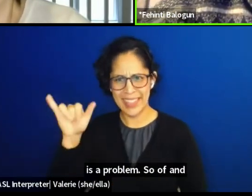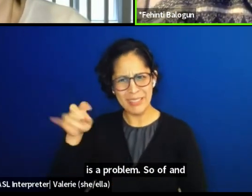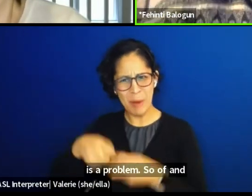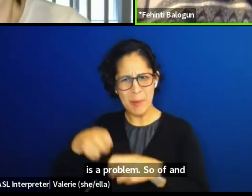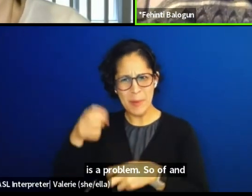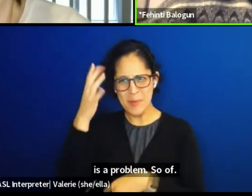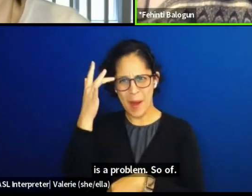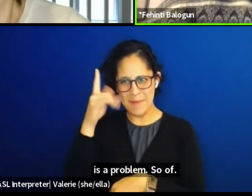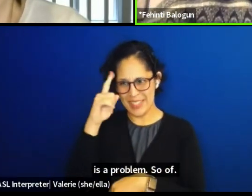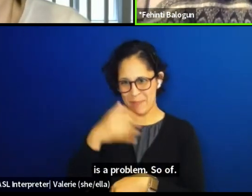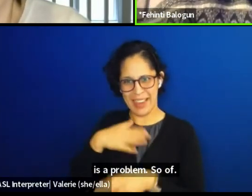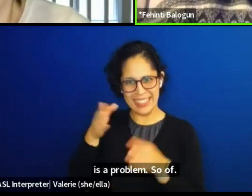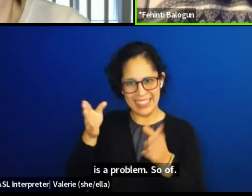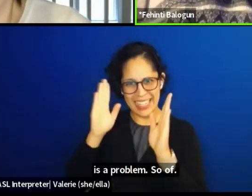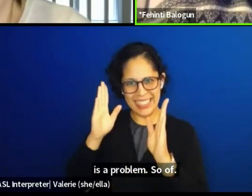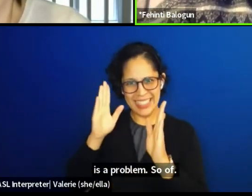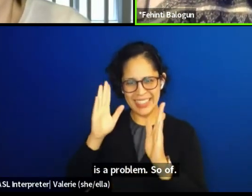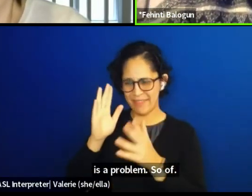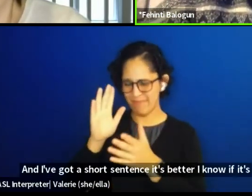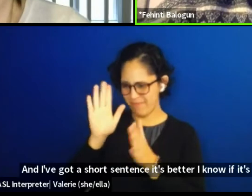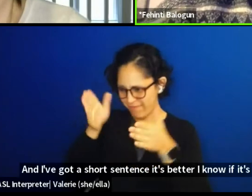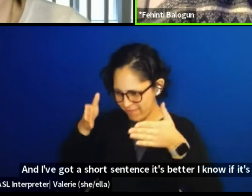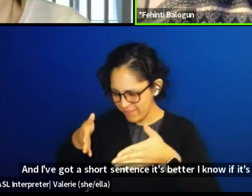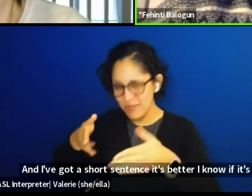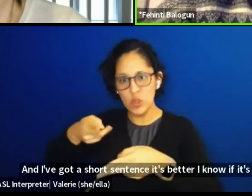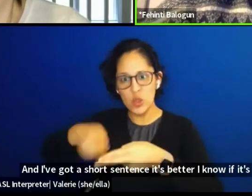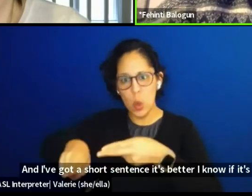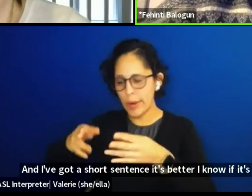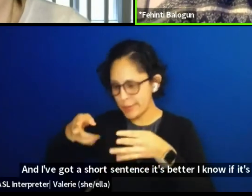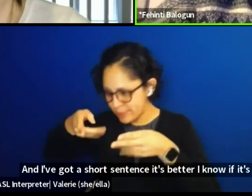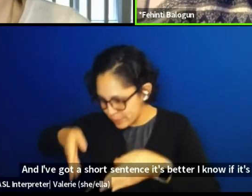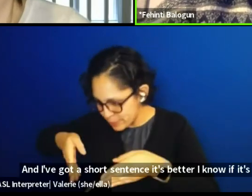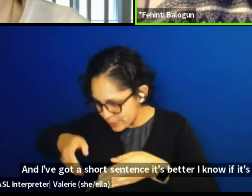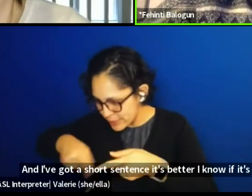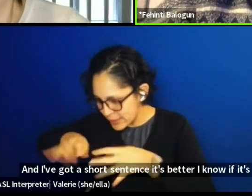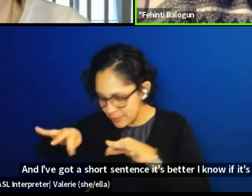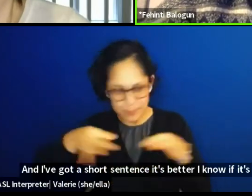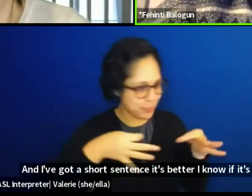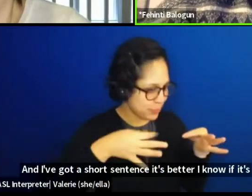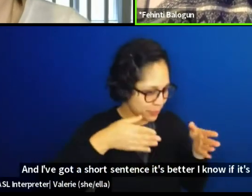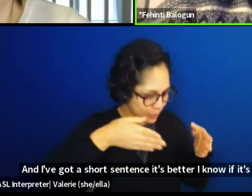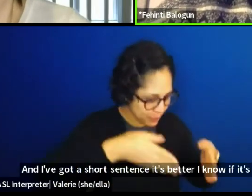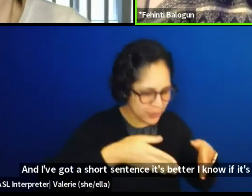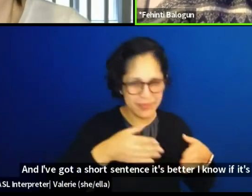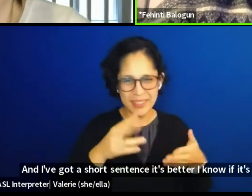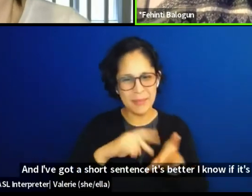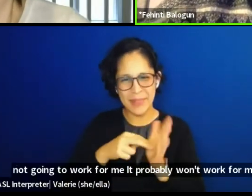So I know if it's not gonna work for me, it probably won't work for my siblings or my friends